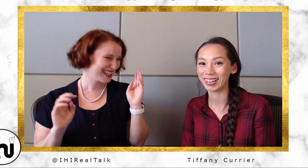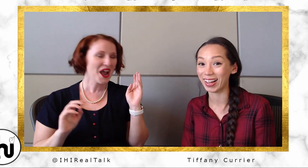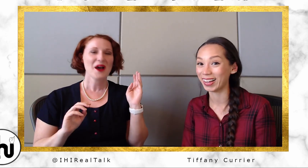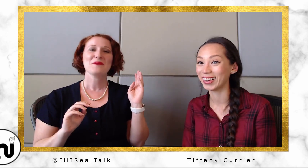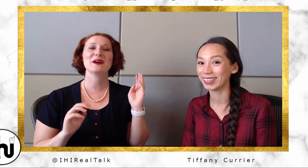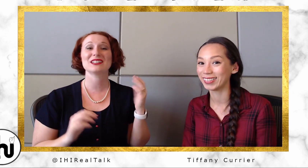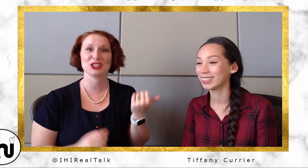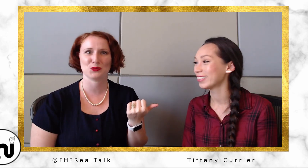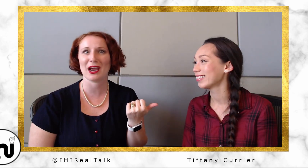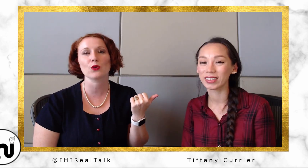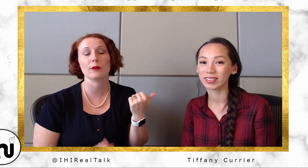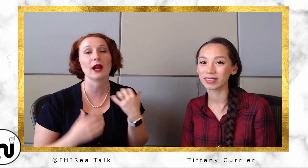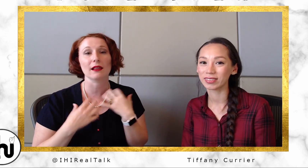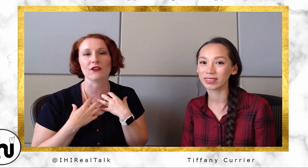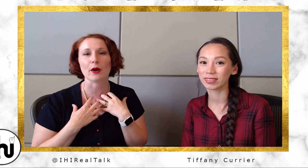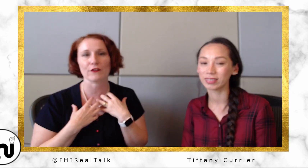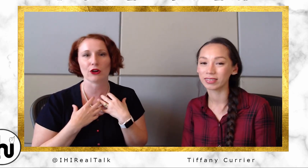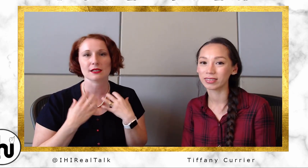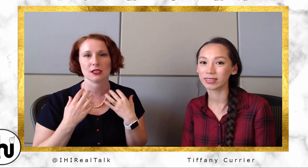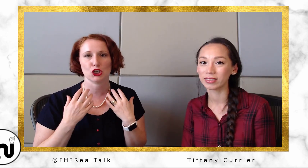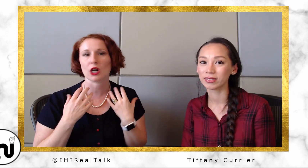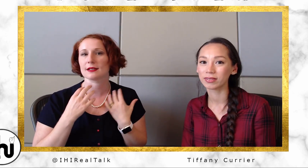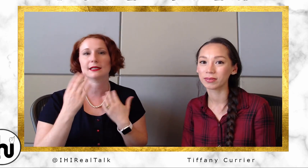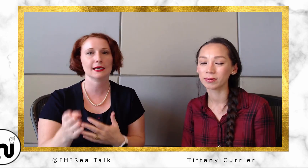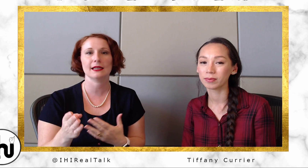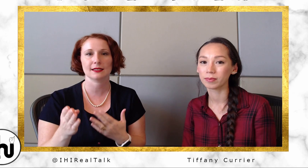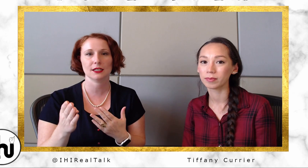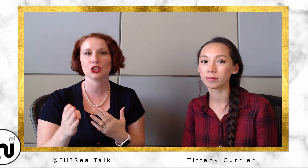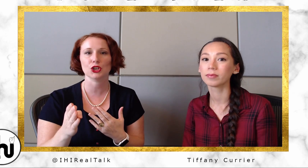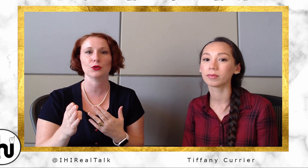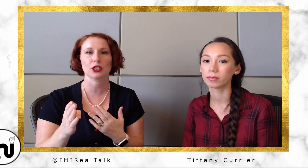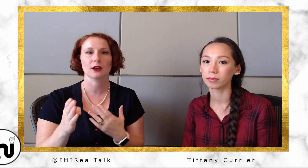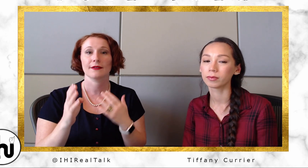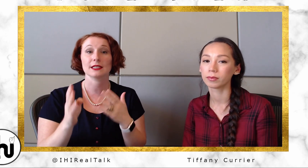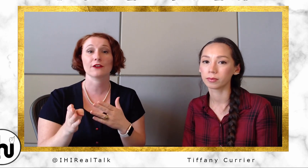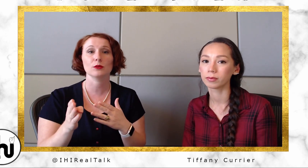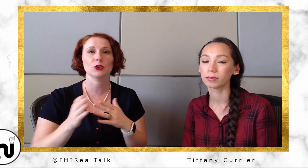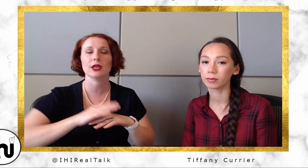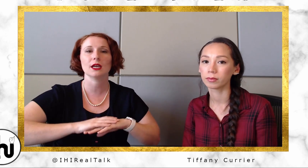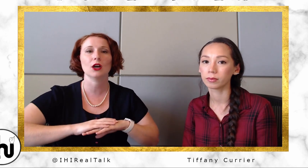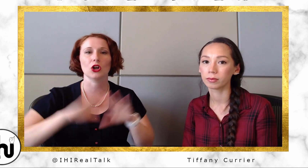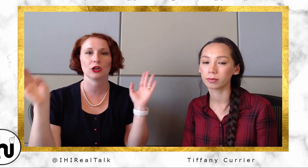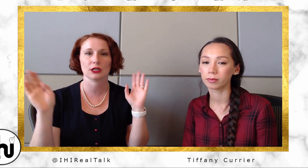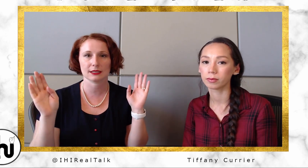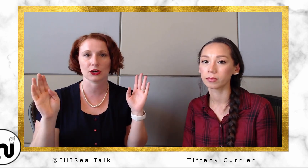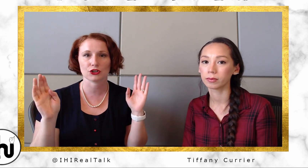But she's right! What I loved about VRS is you're constantly connected to the Deaf community all across the country.